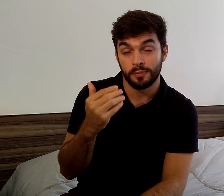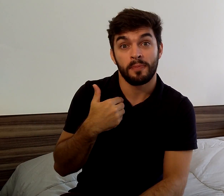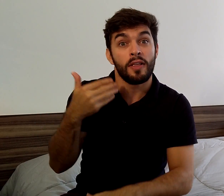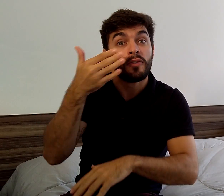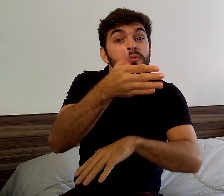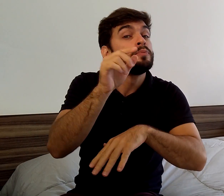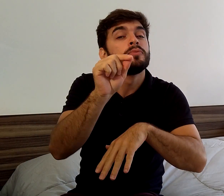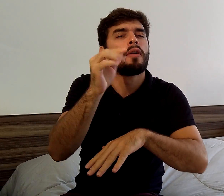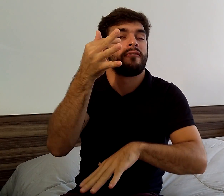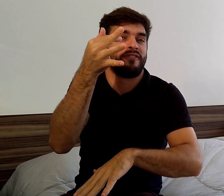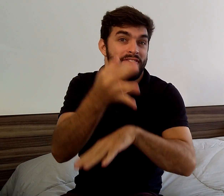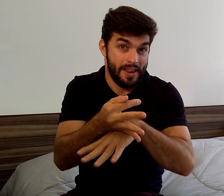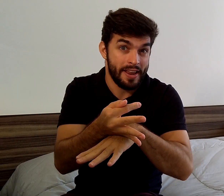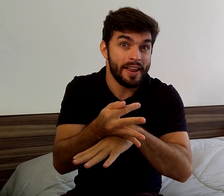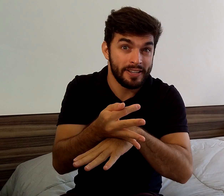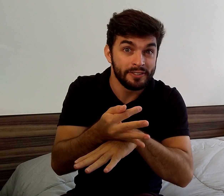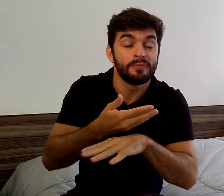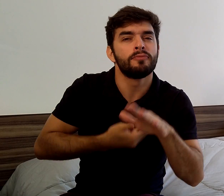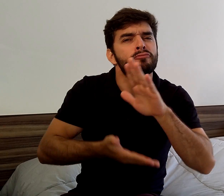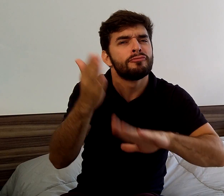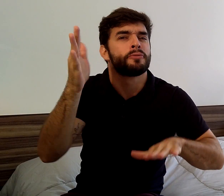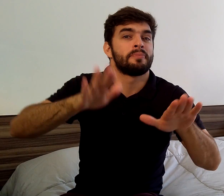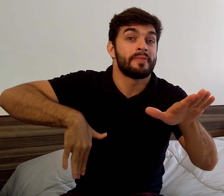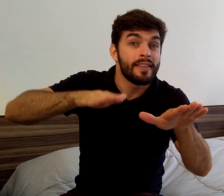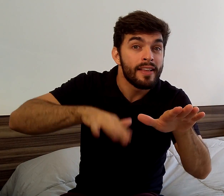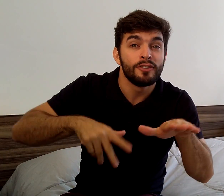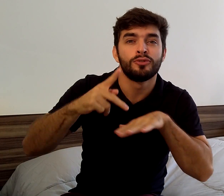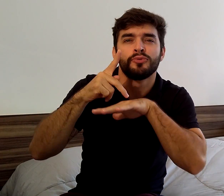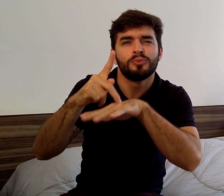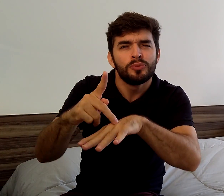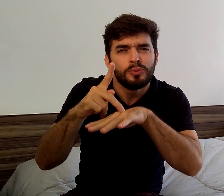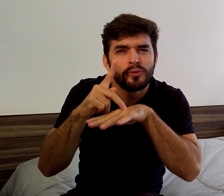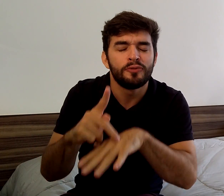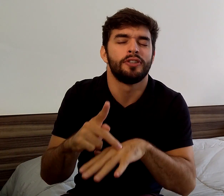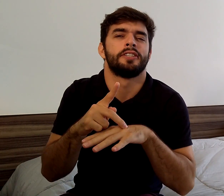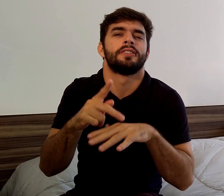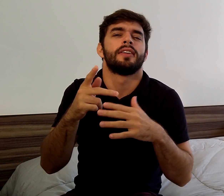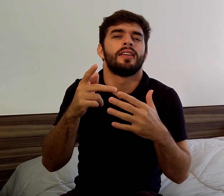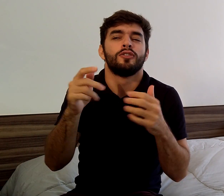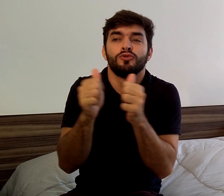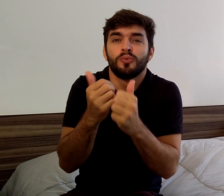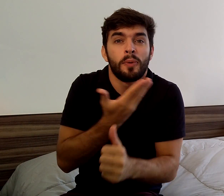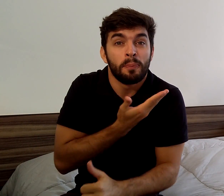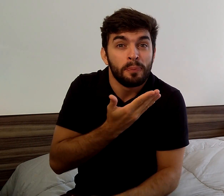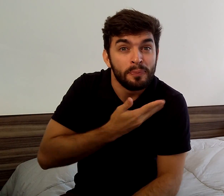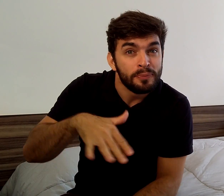where I spent my vacation. I went to the beach to surf with my friends.